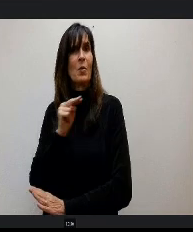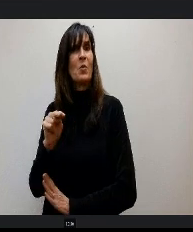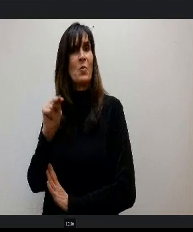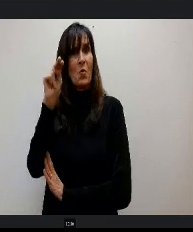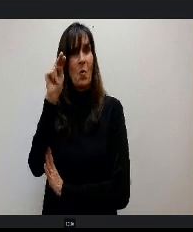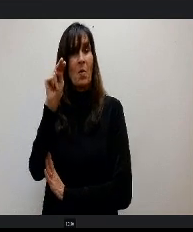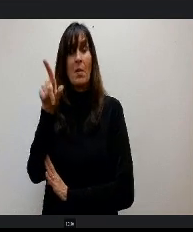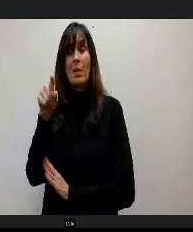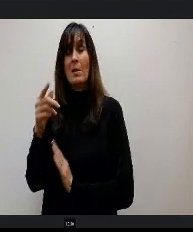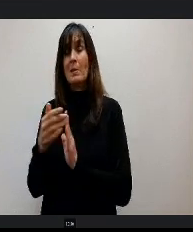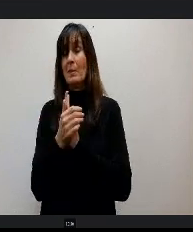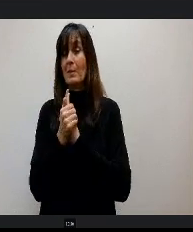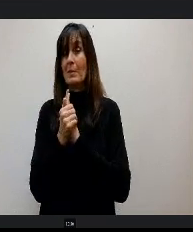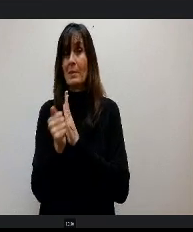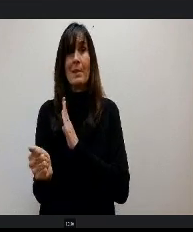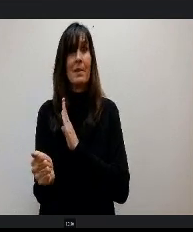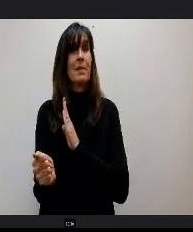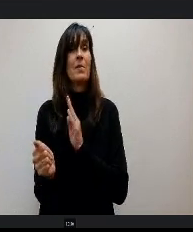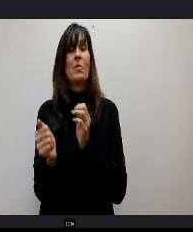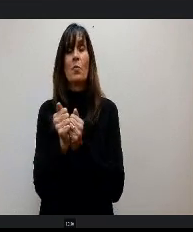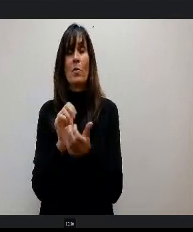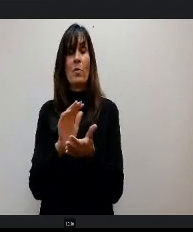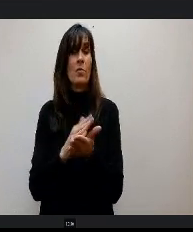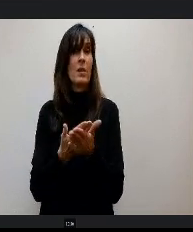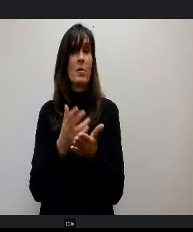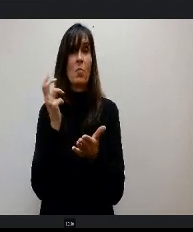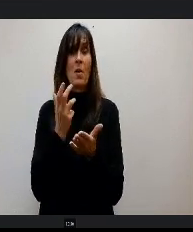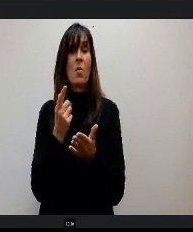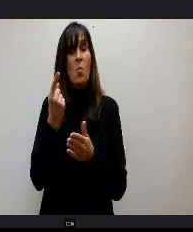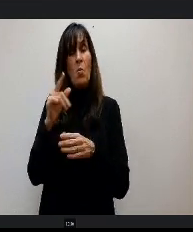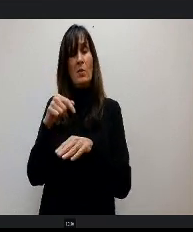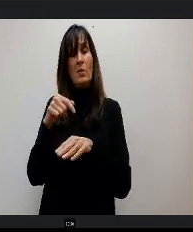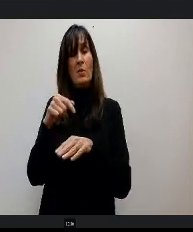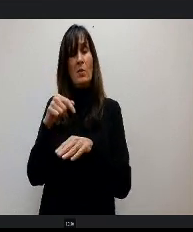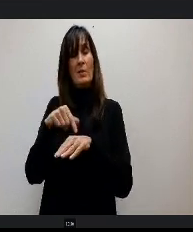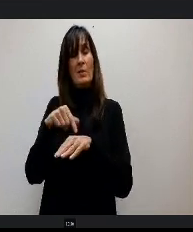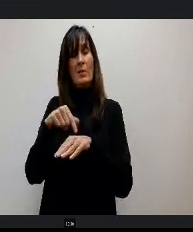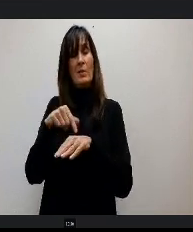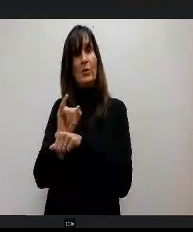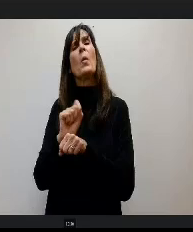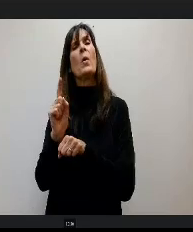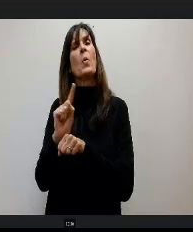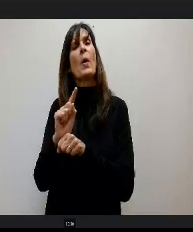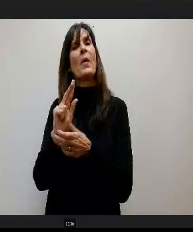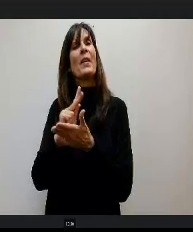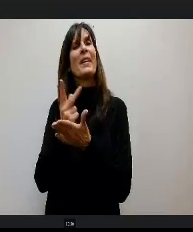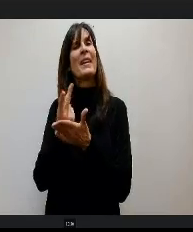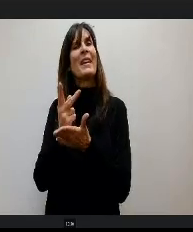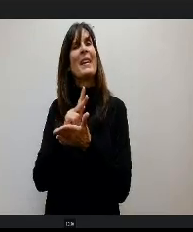has previous culinary experience spent one of his internships working in n the kitchen in the kitchen at Memorial Hospital Central.